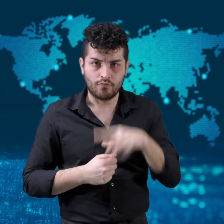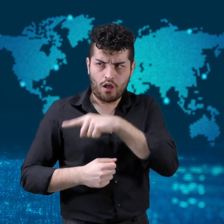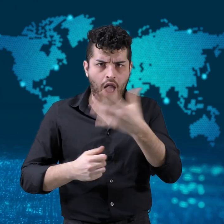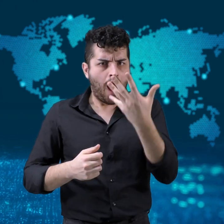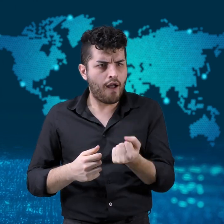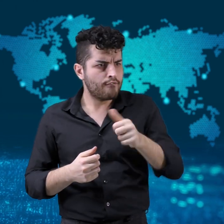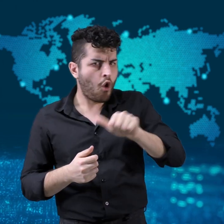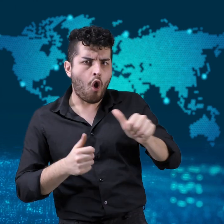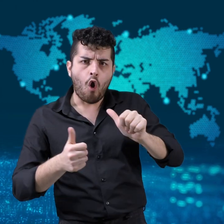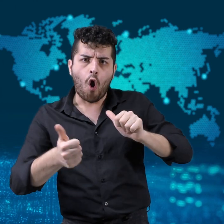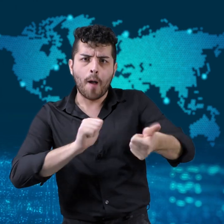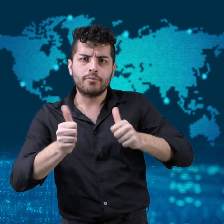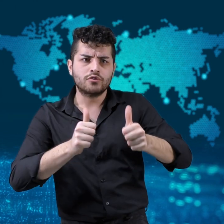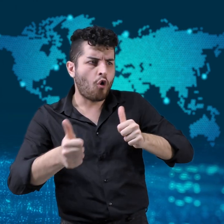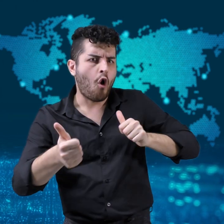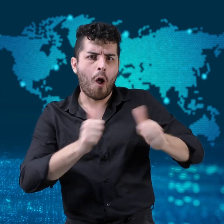In the US,